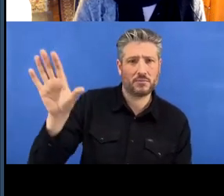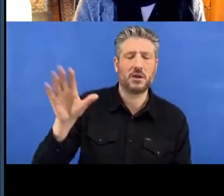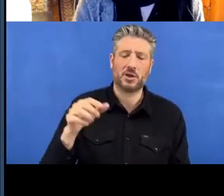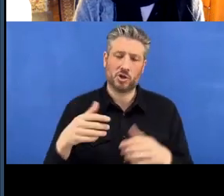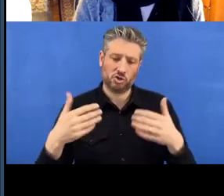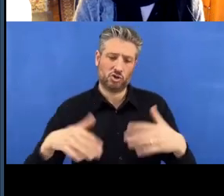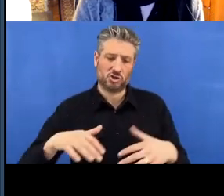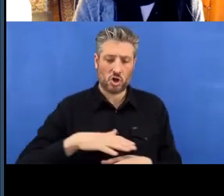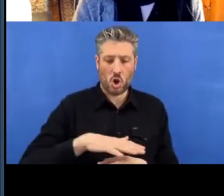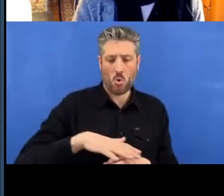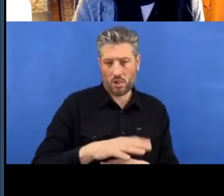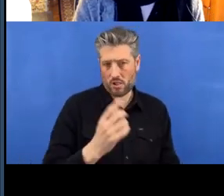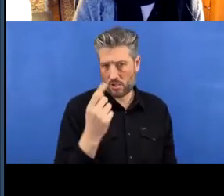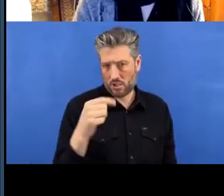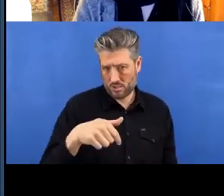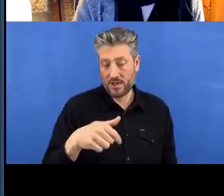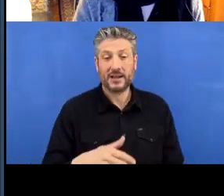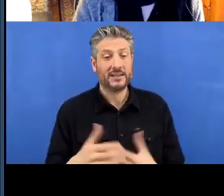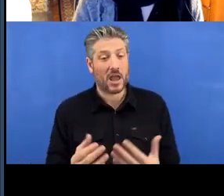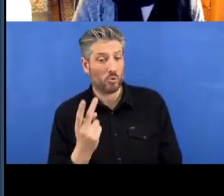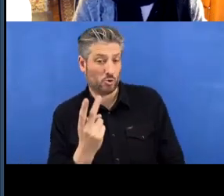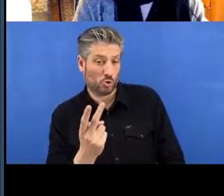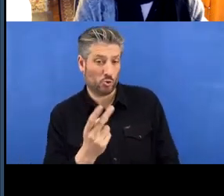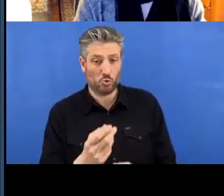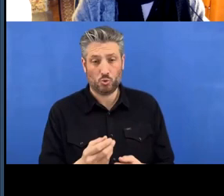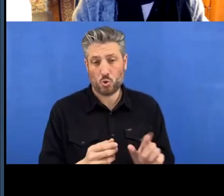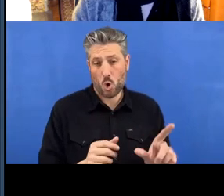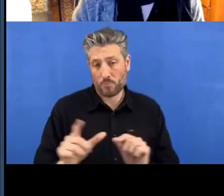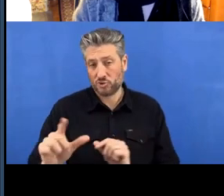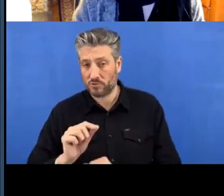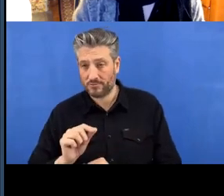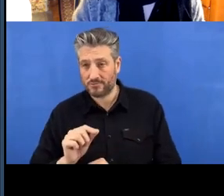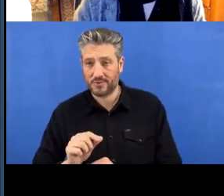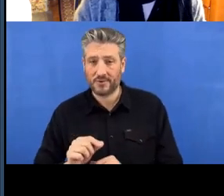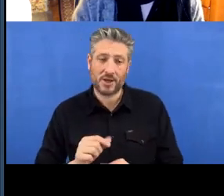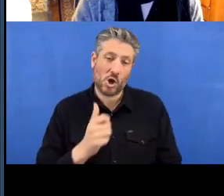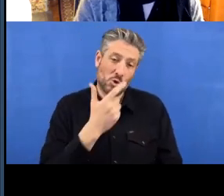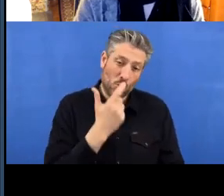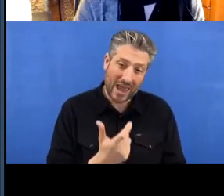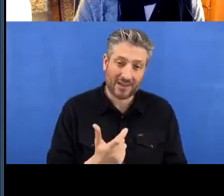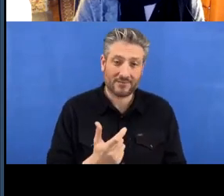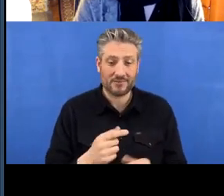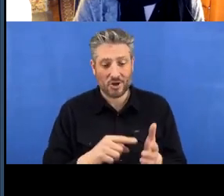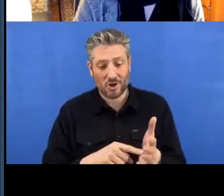either you can do it in the terminal, the complicated shell coding way, or you can go back to GitHub